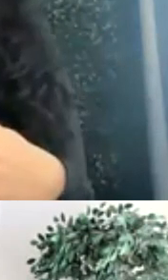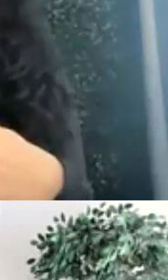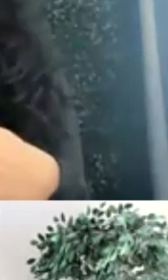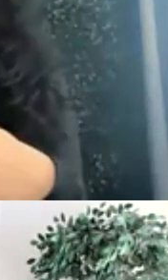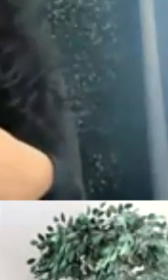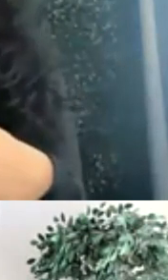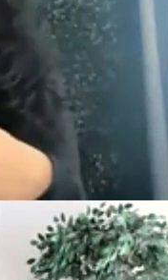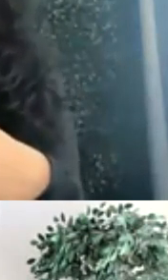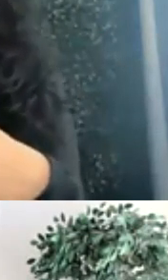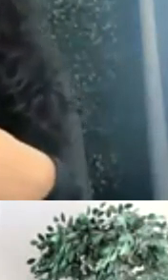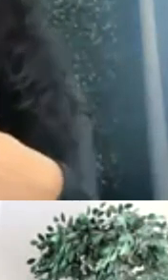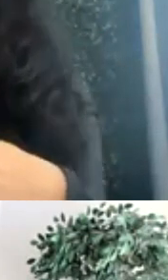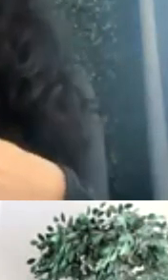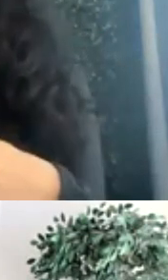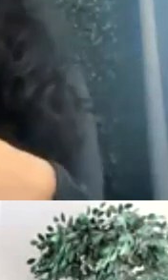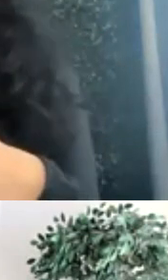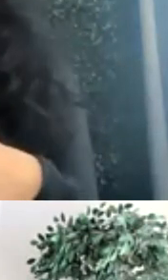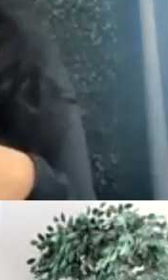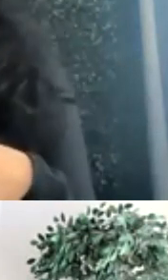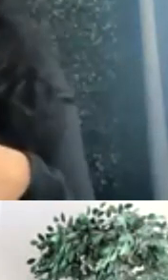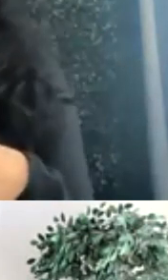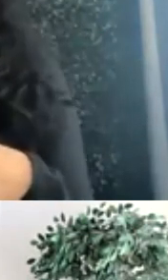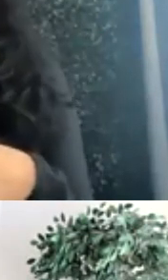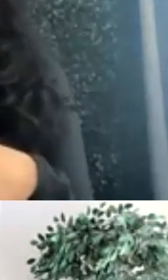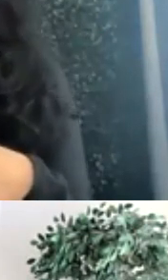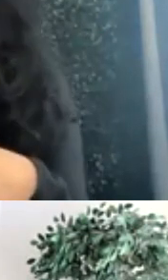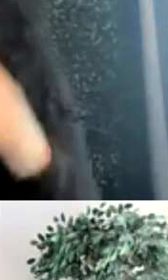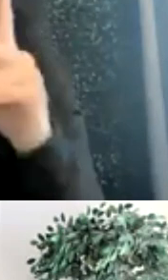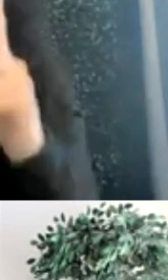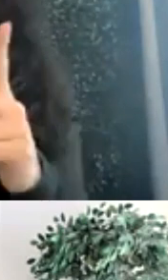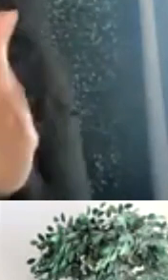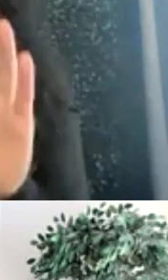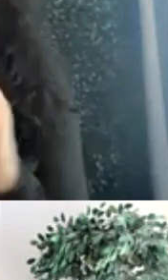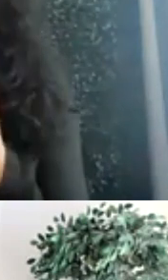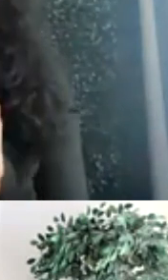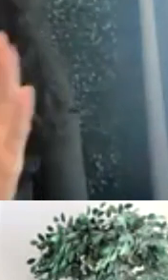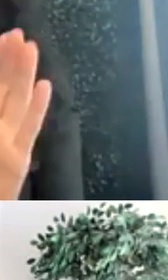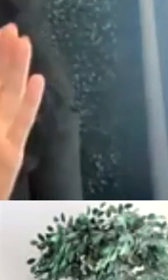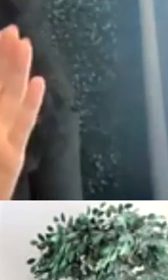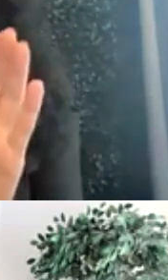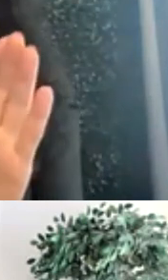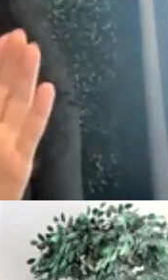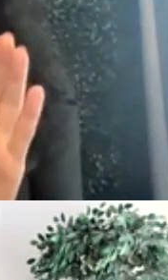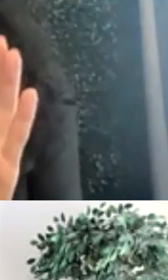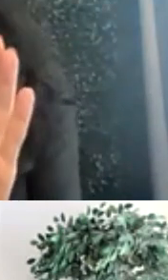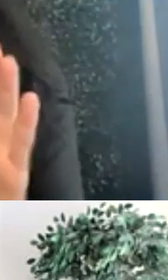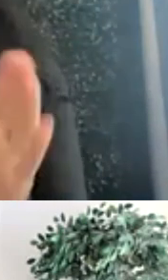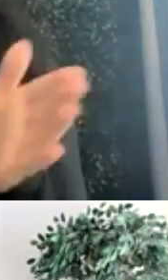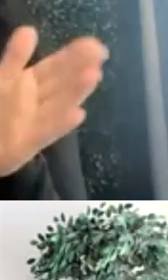Is an associate professor in the Department of Psychology Psychological Sciences, and research director